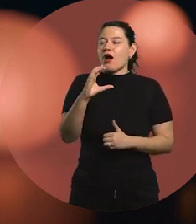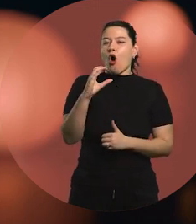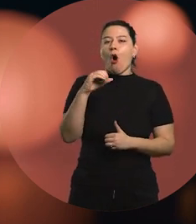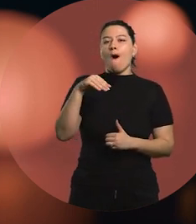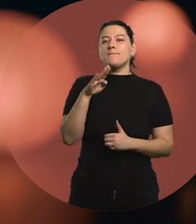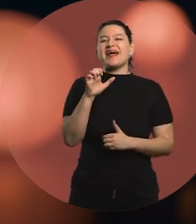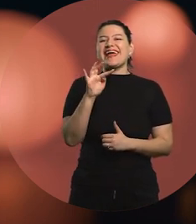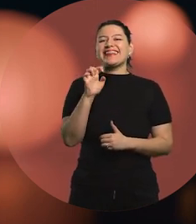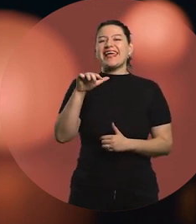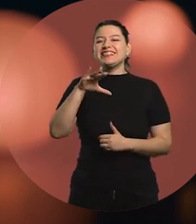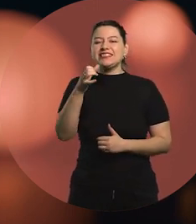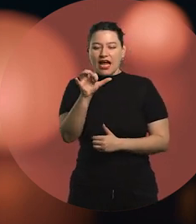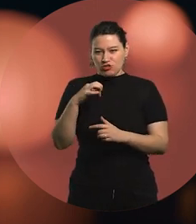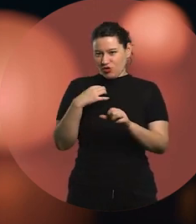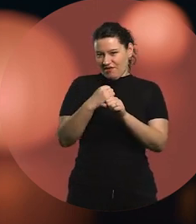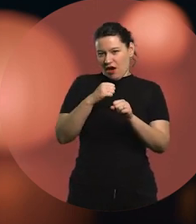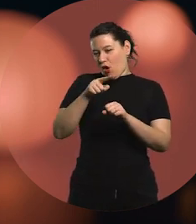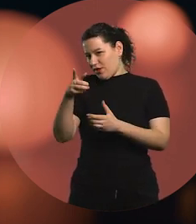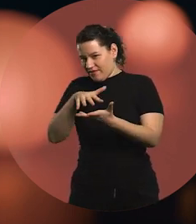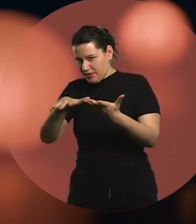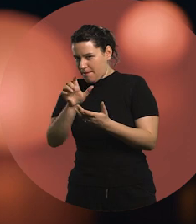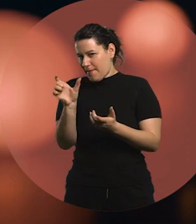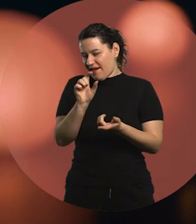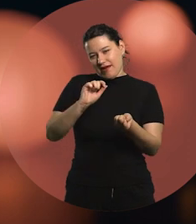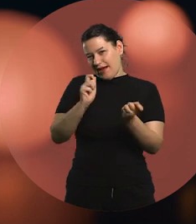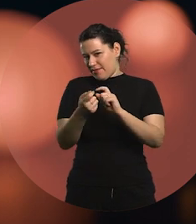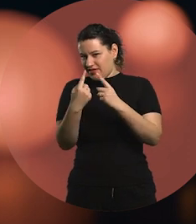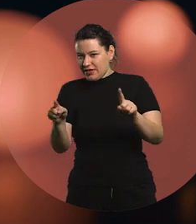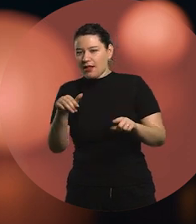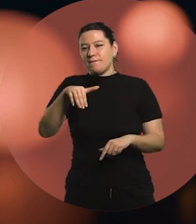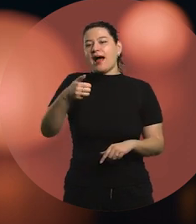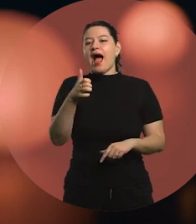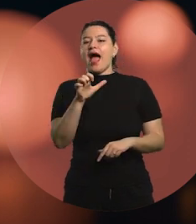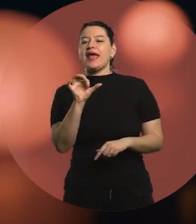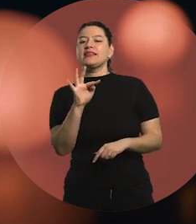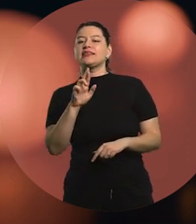in another field where I do not call them that, I call them masteries, for example.